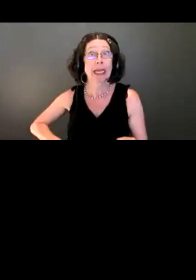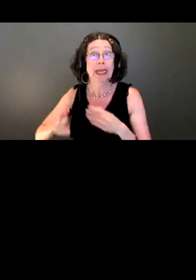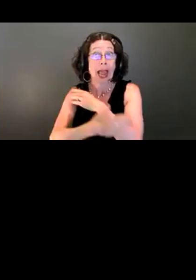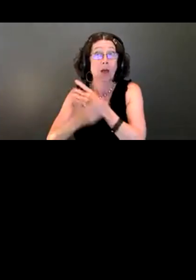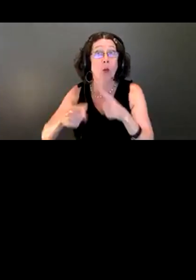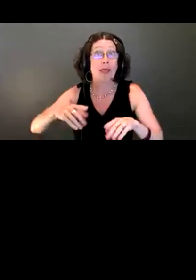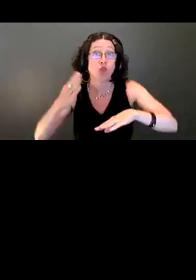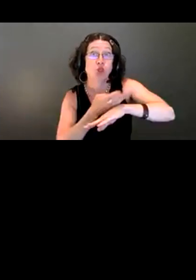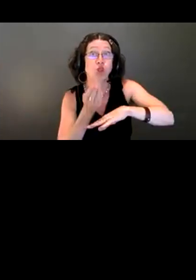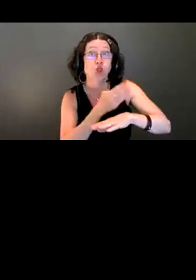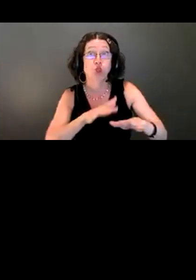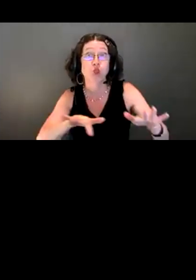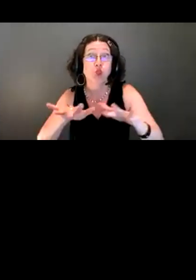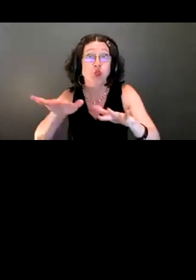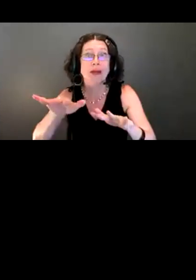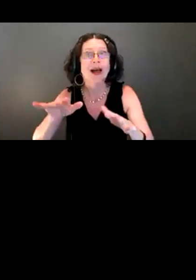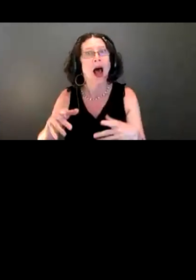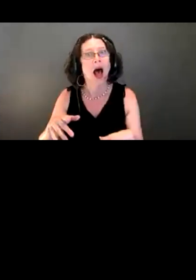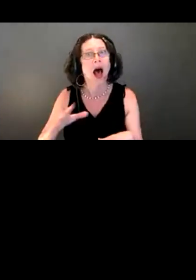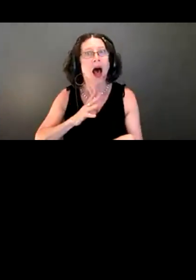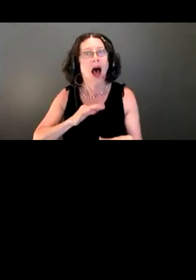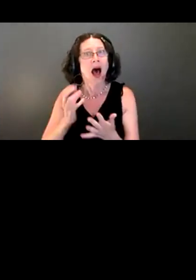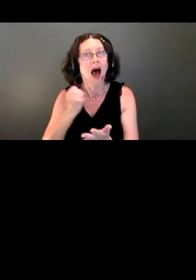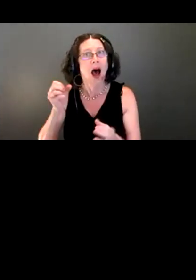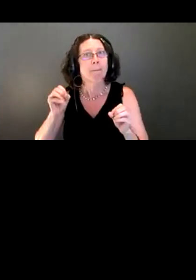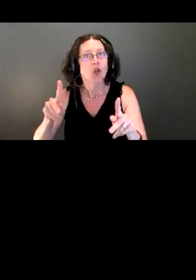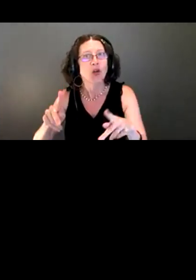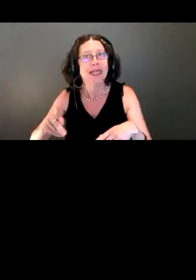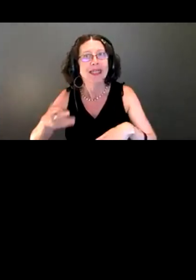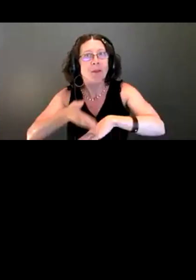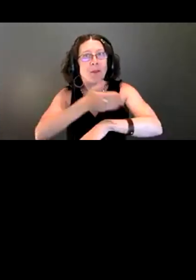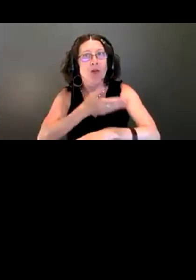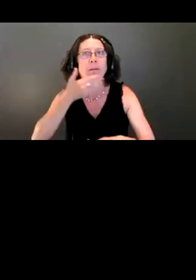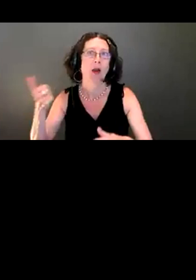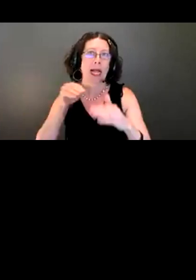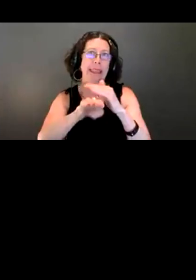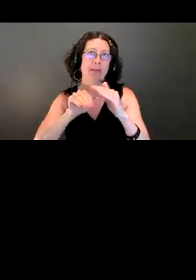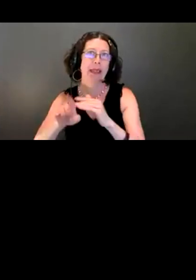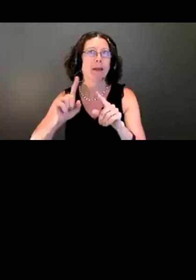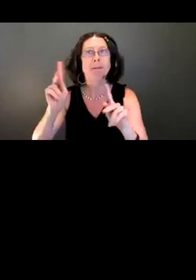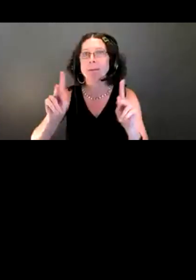team sees opportunities to improve accessibility for people of all abilities.